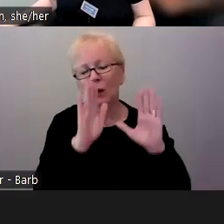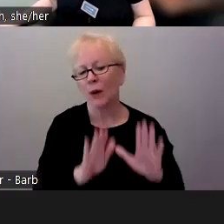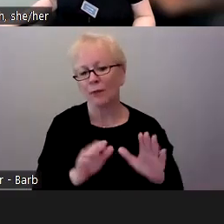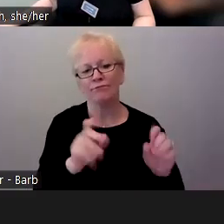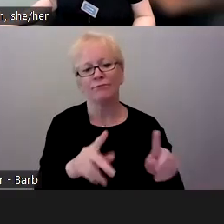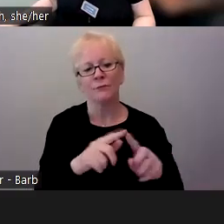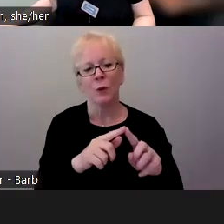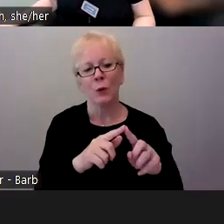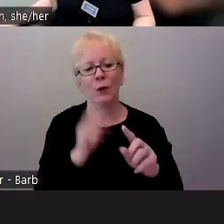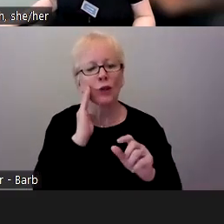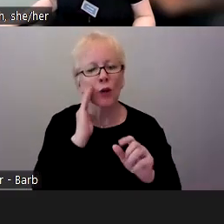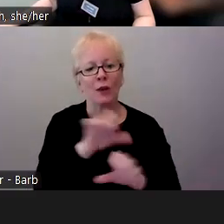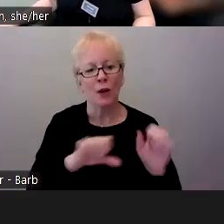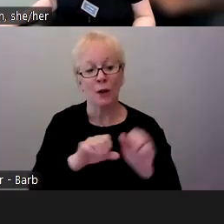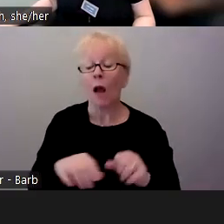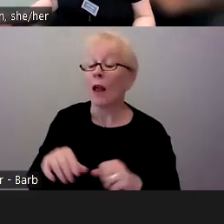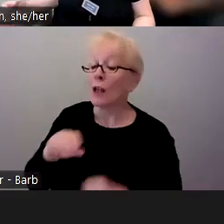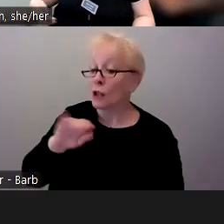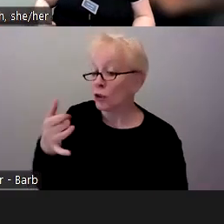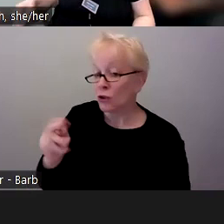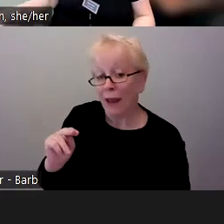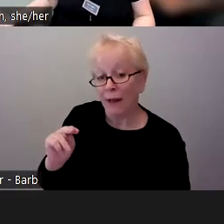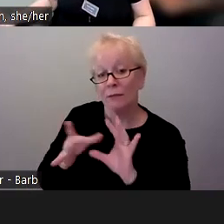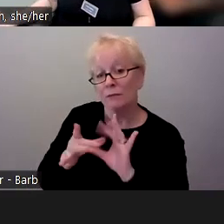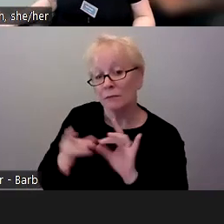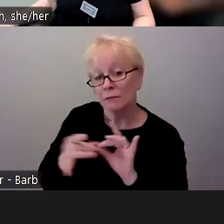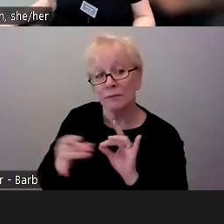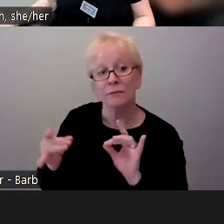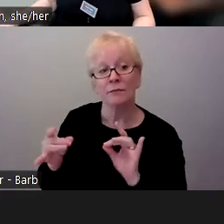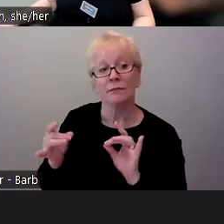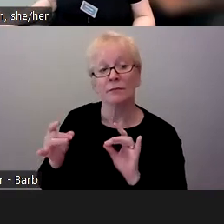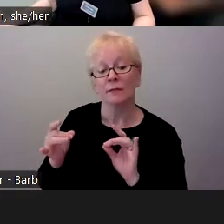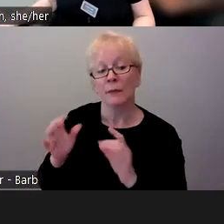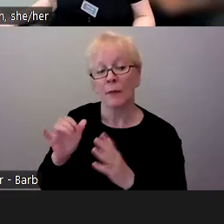And then Jen also pointed out, having kind of gone through it at different times with